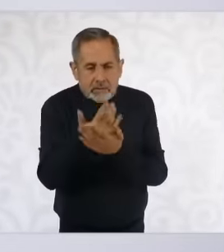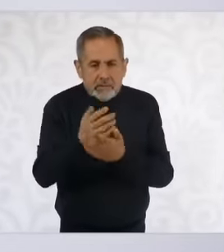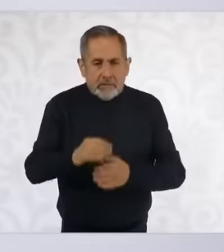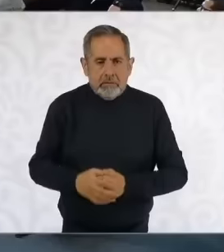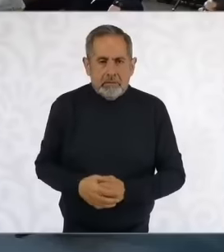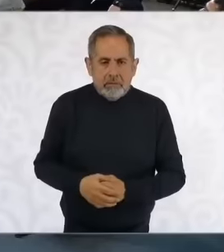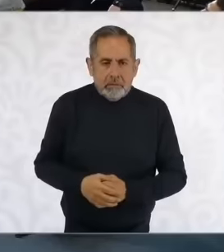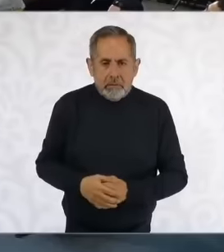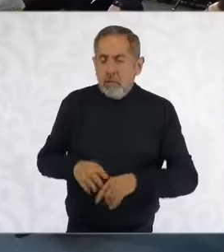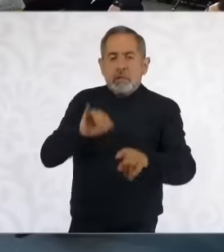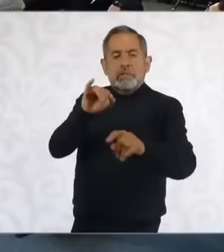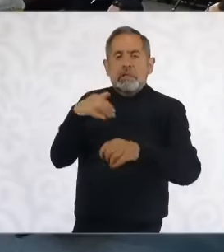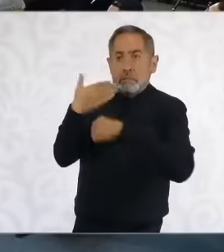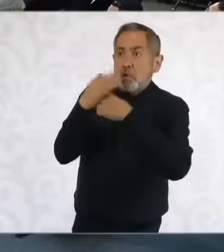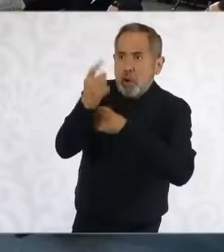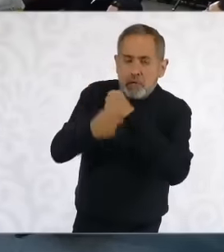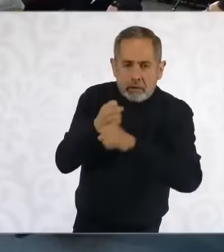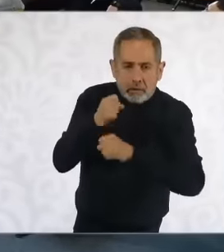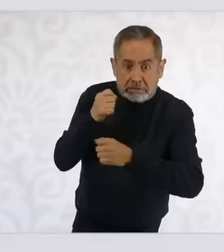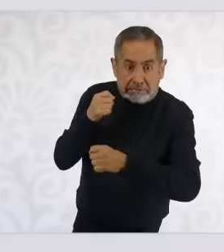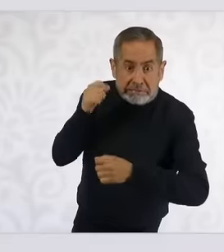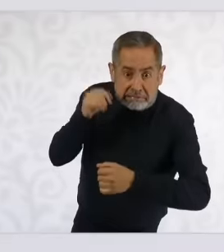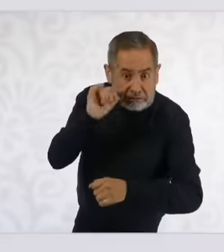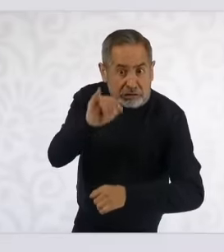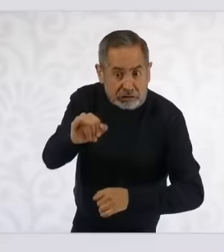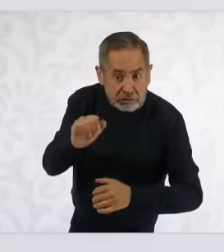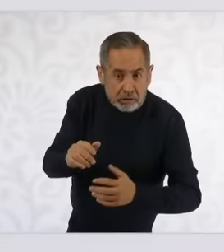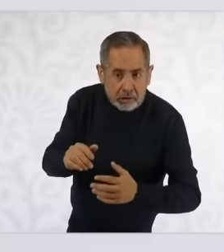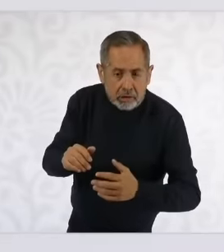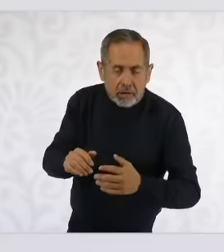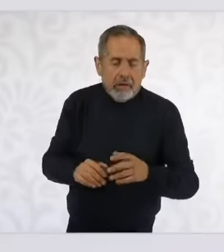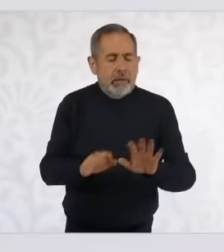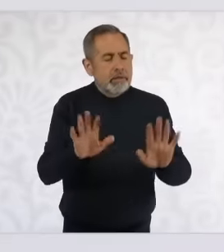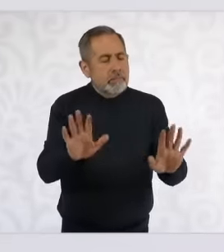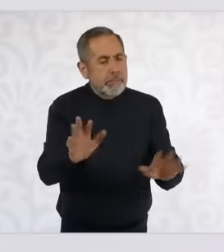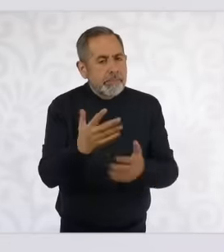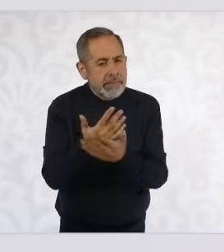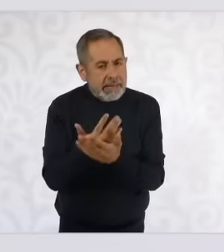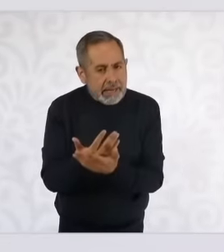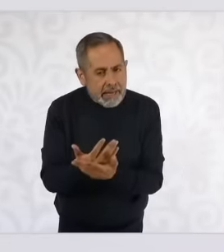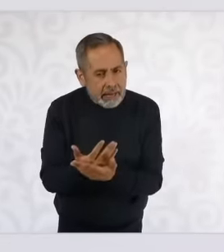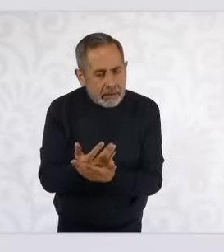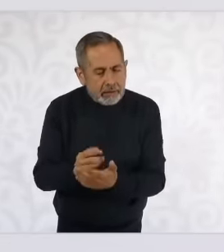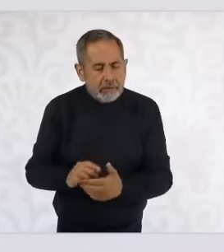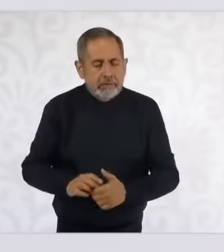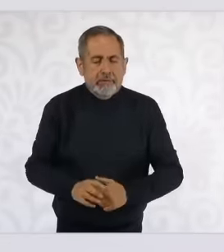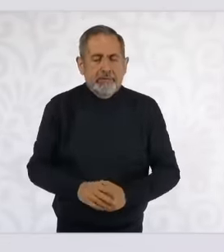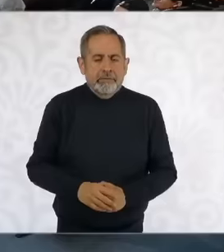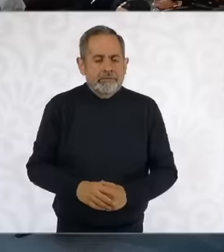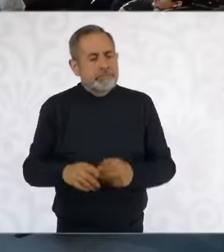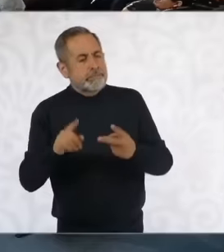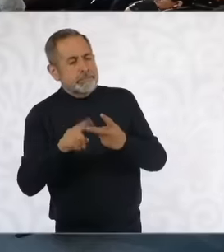Next year, let's go, okay, doctor, just a second question. Today,